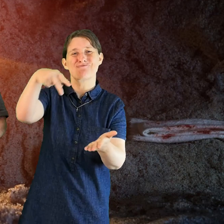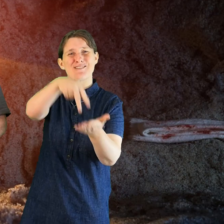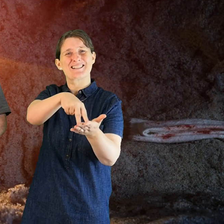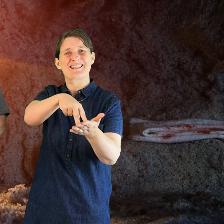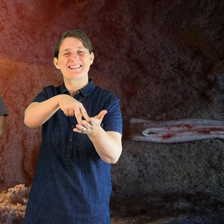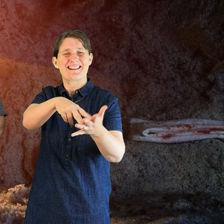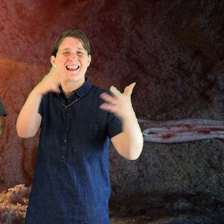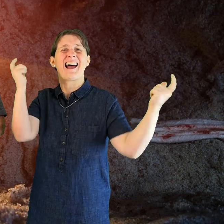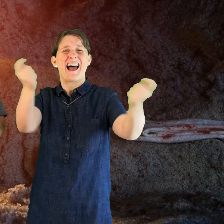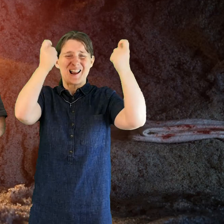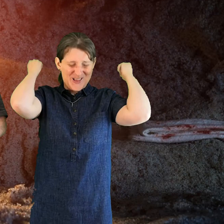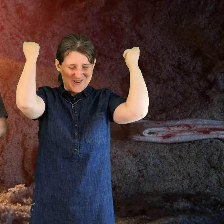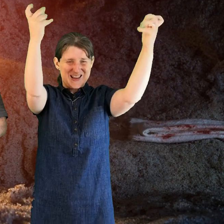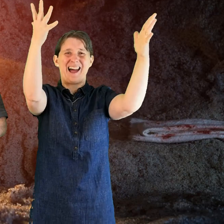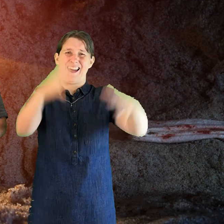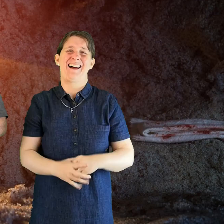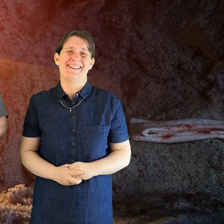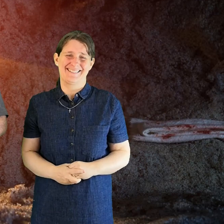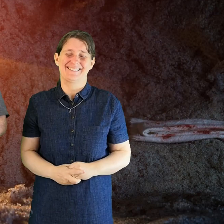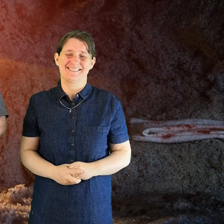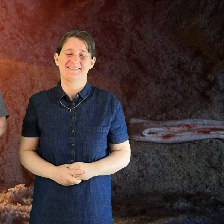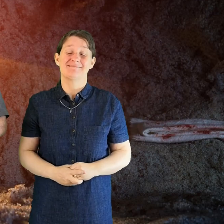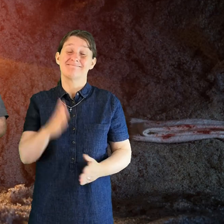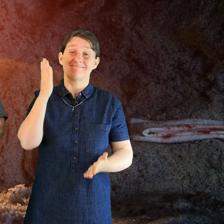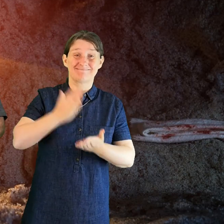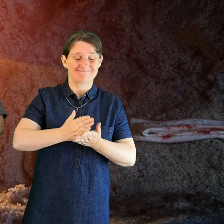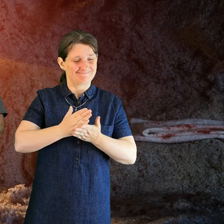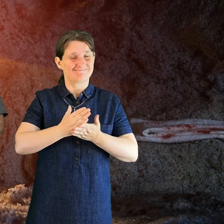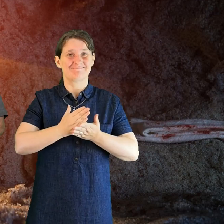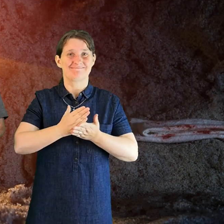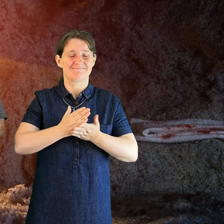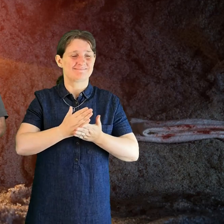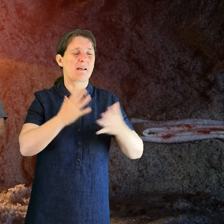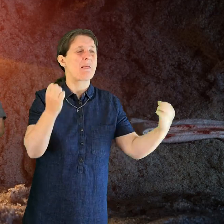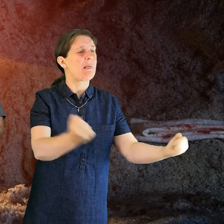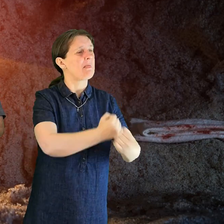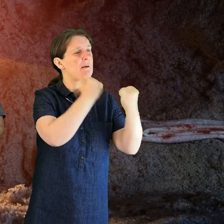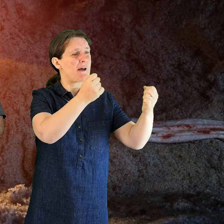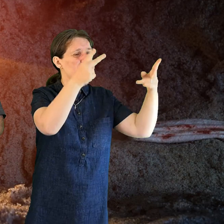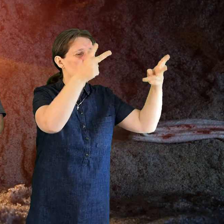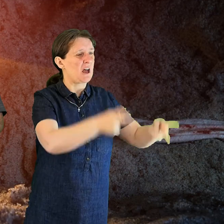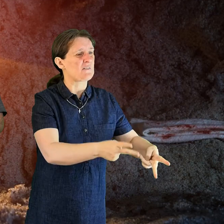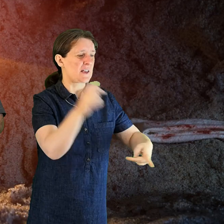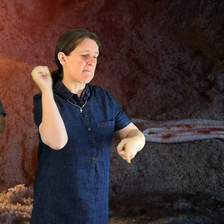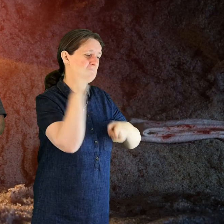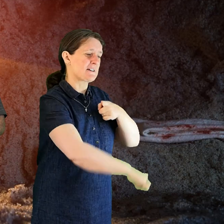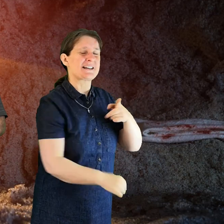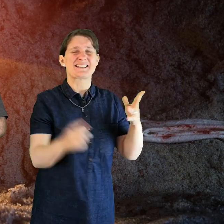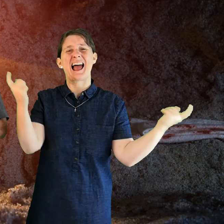Alleluia he has defeated the powers of death Alleluia